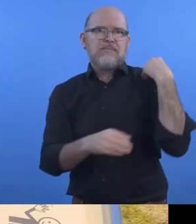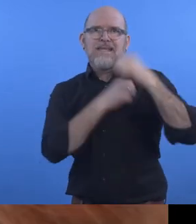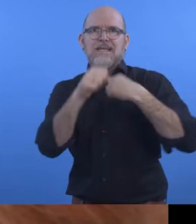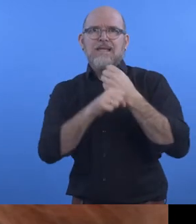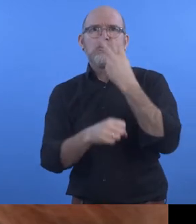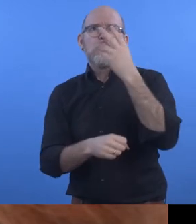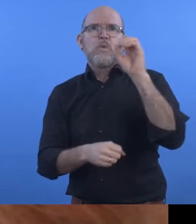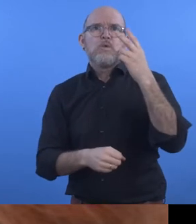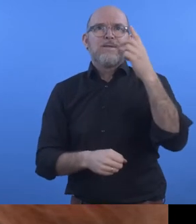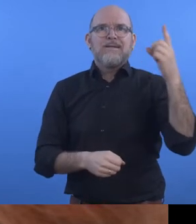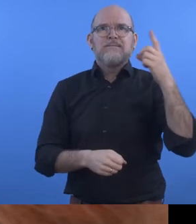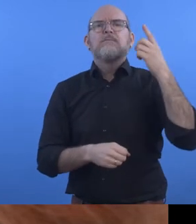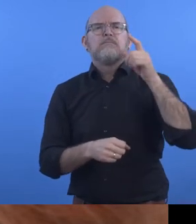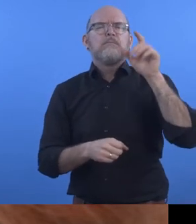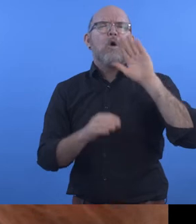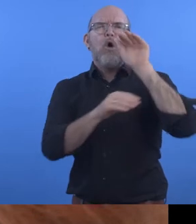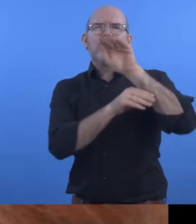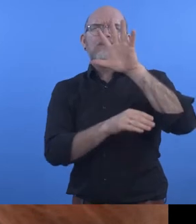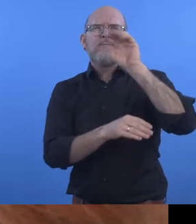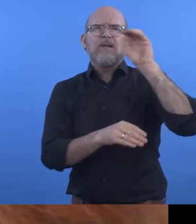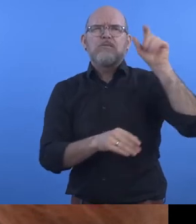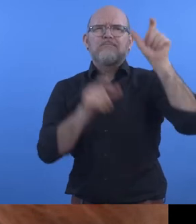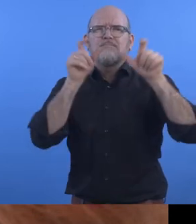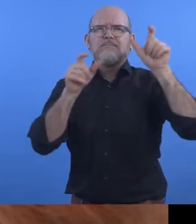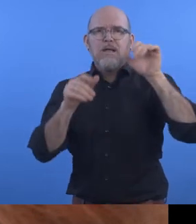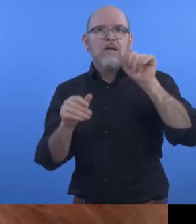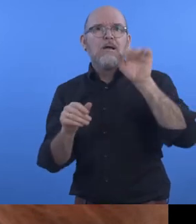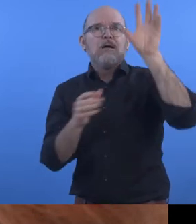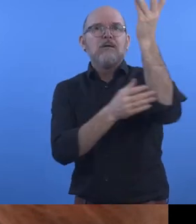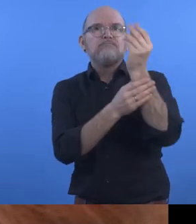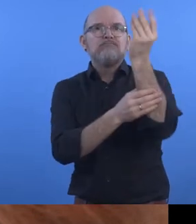Global Symbols, and a training programme was developed with UNICEF.